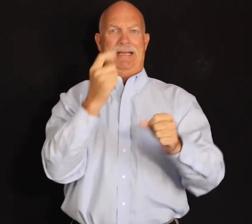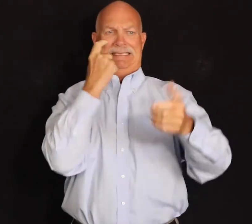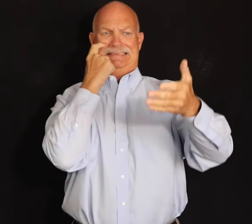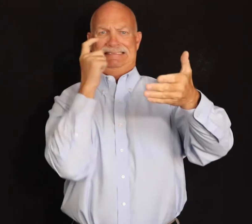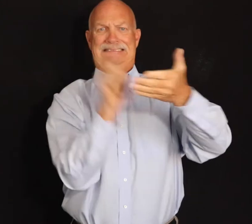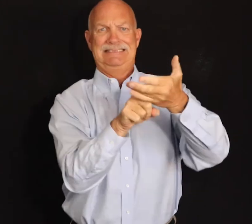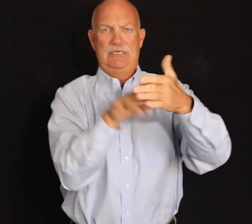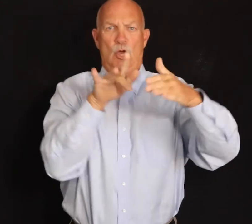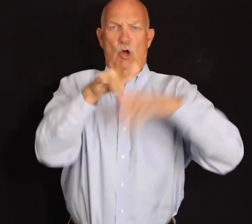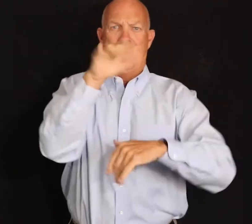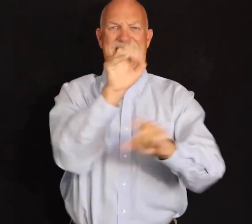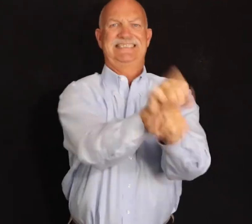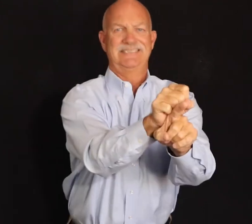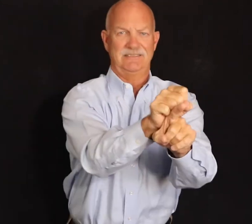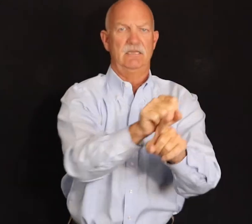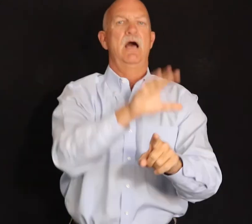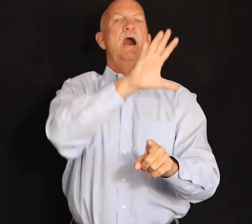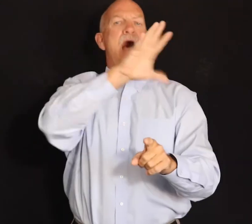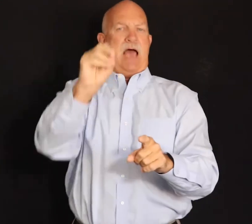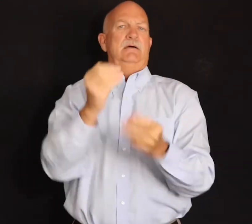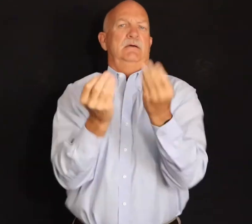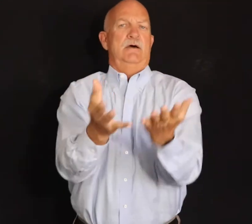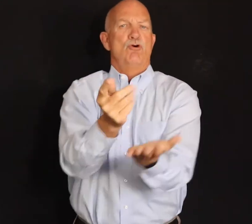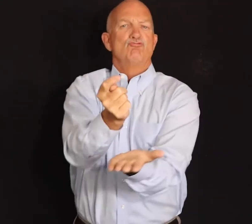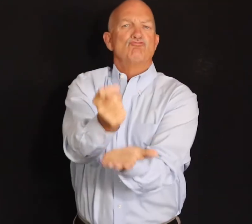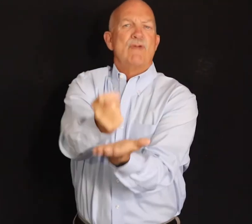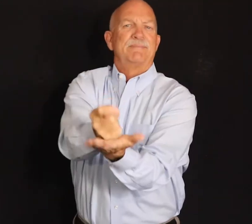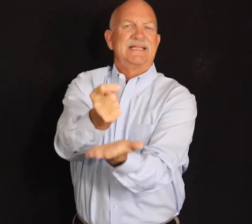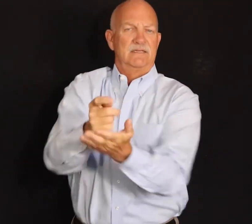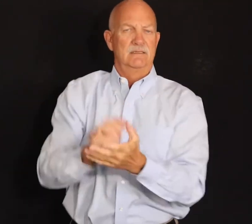detected earlier and treatments will be provided.